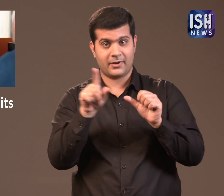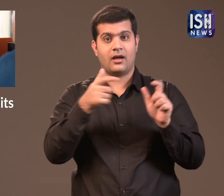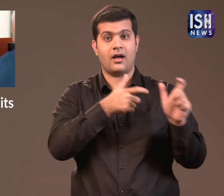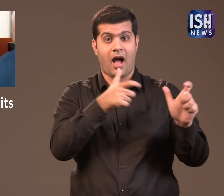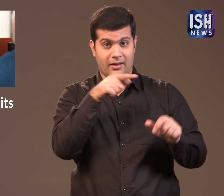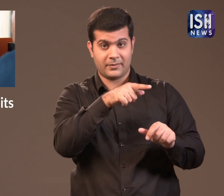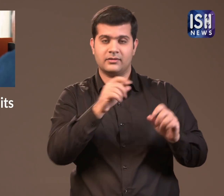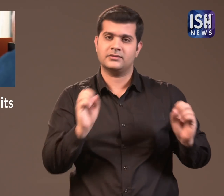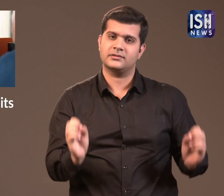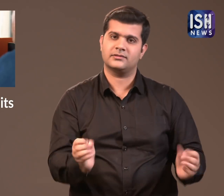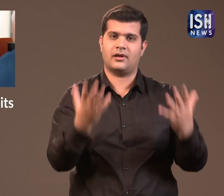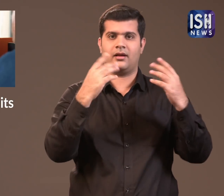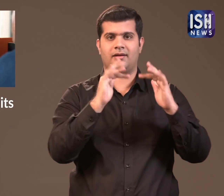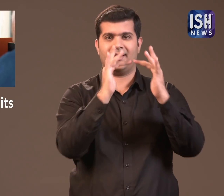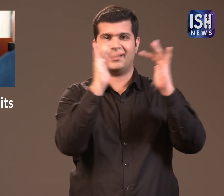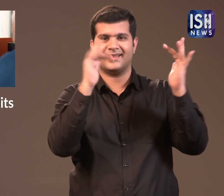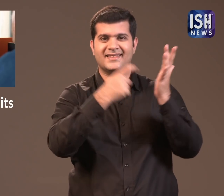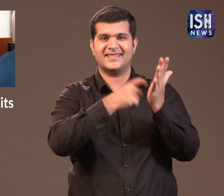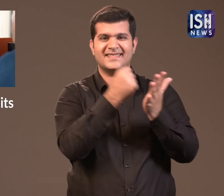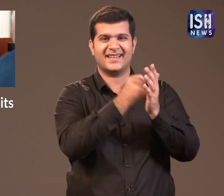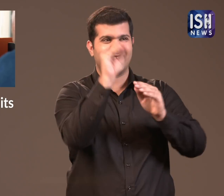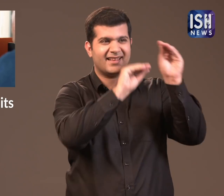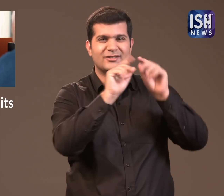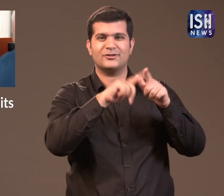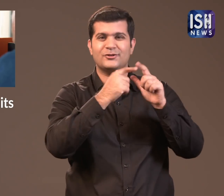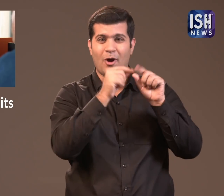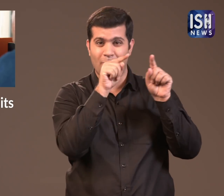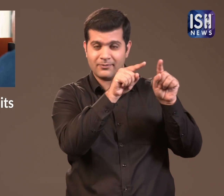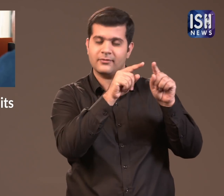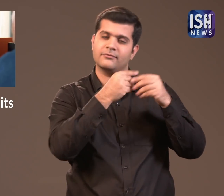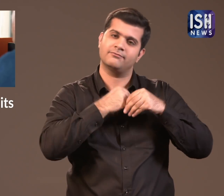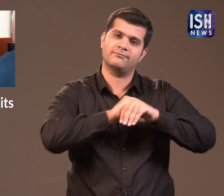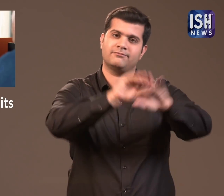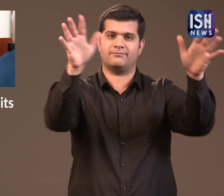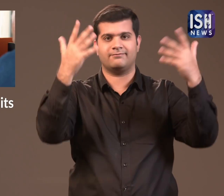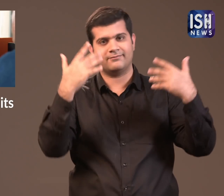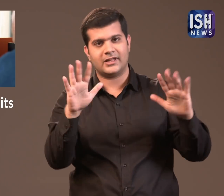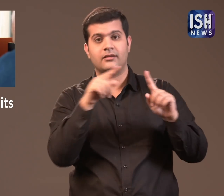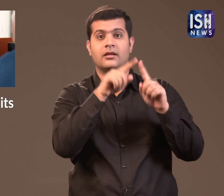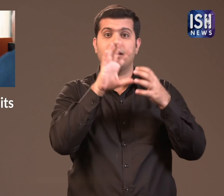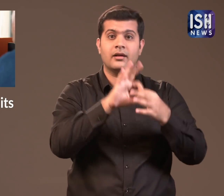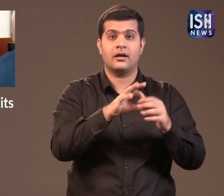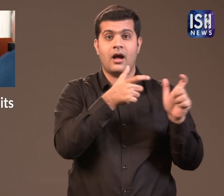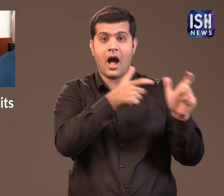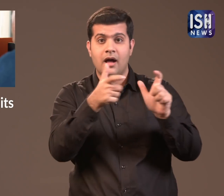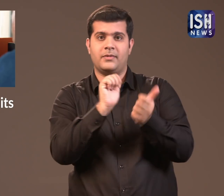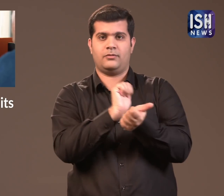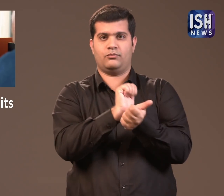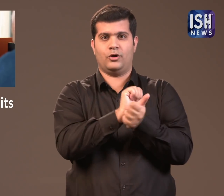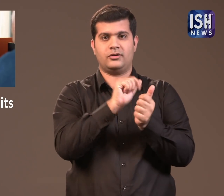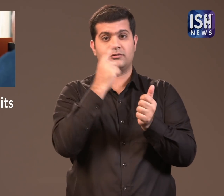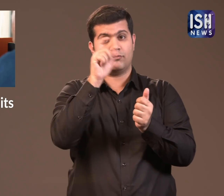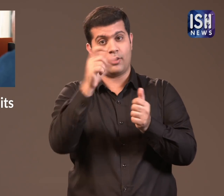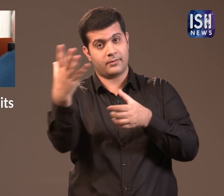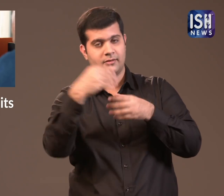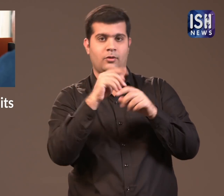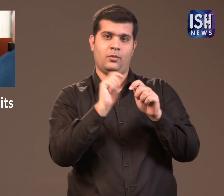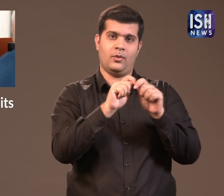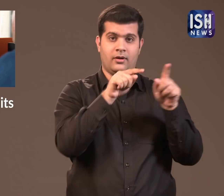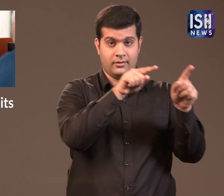the army began online registration for recruitment of women, in the Military Police.